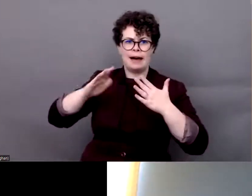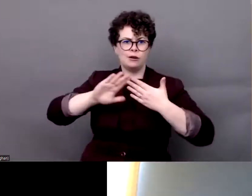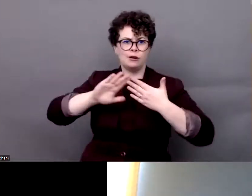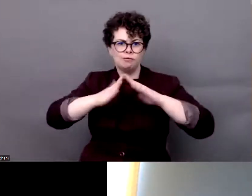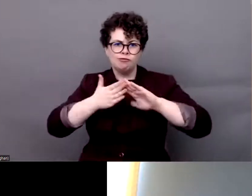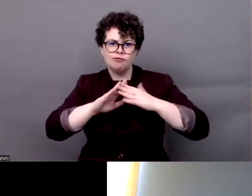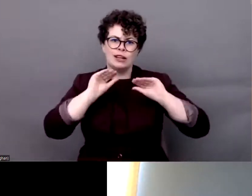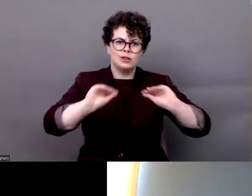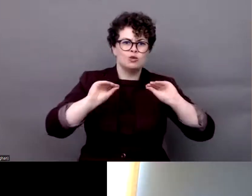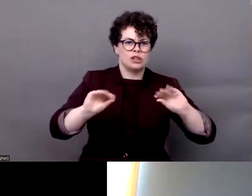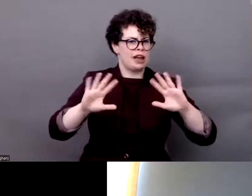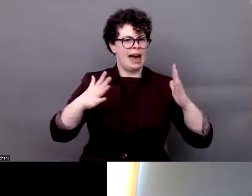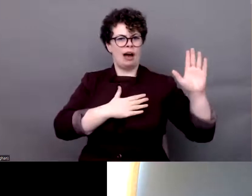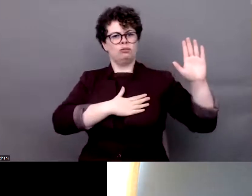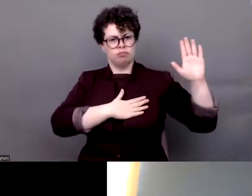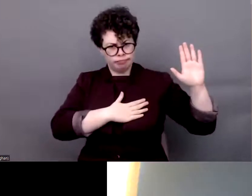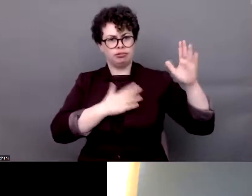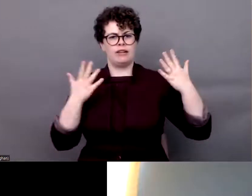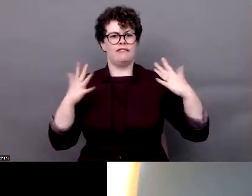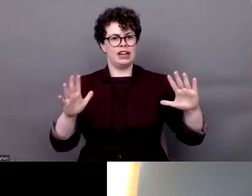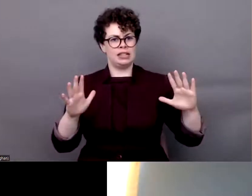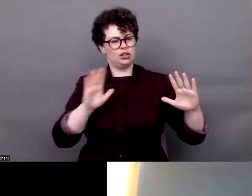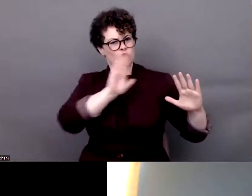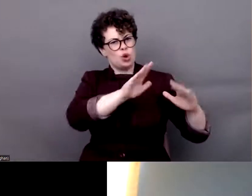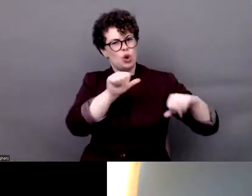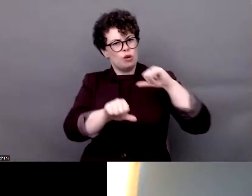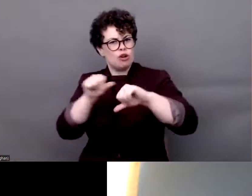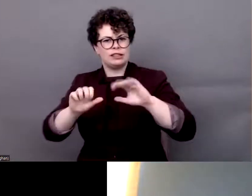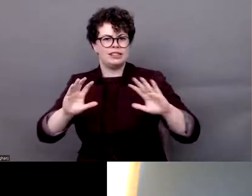states in terms of inclusive education and healthcare. Would anybody